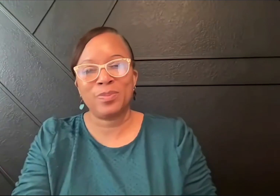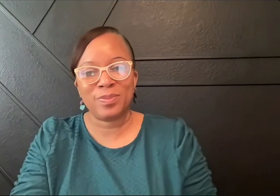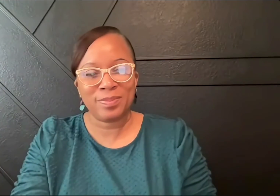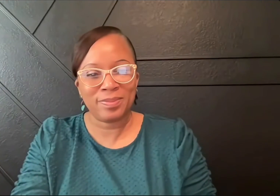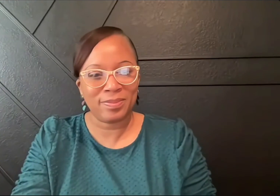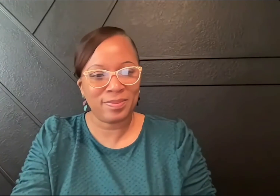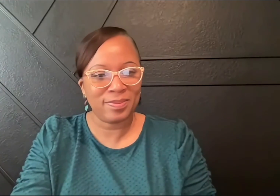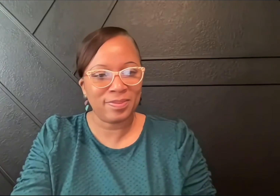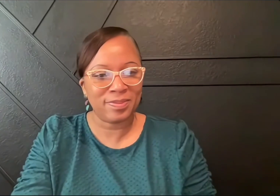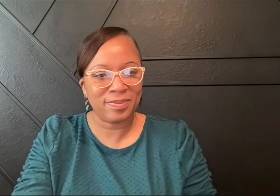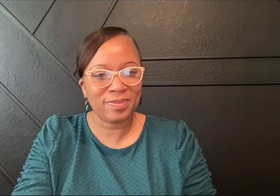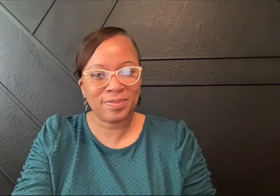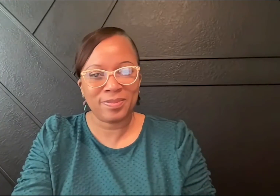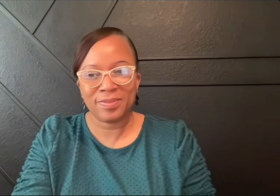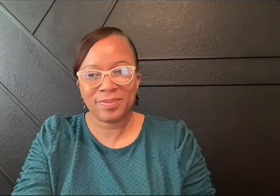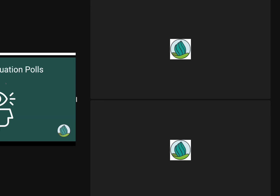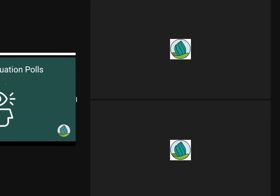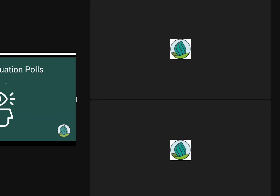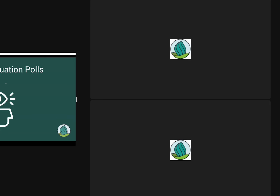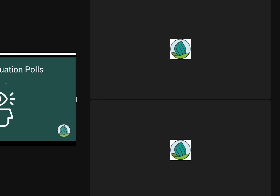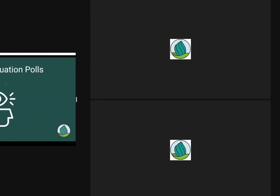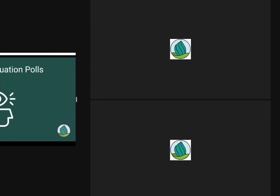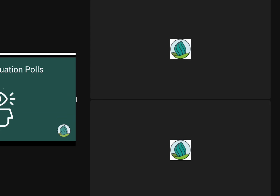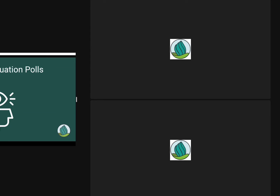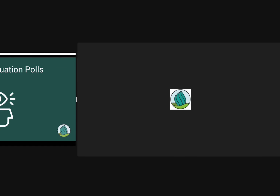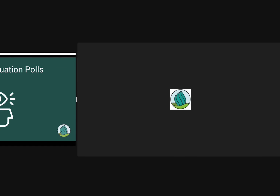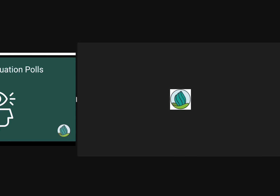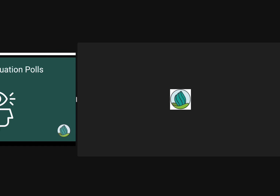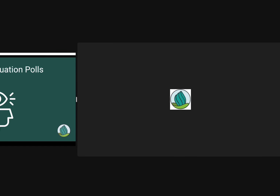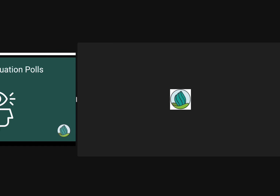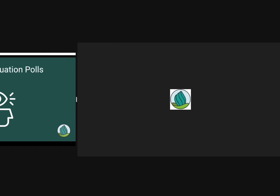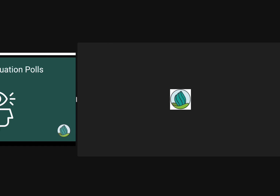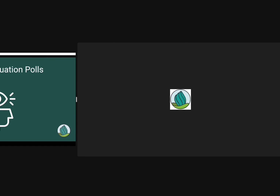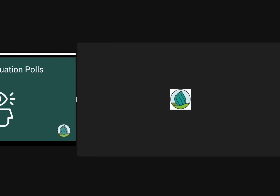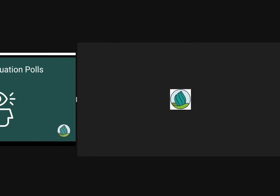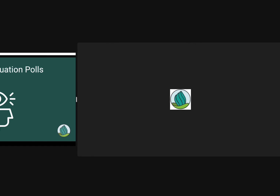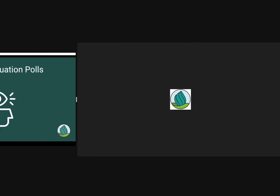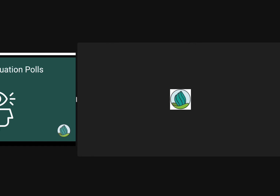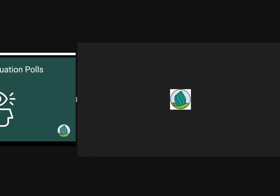will come up and read some of the questions we've received from the audience.